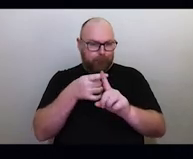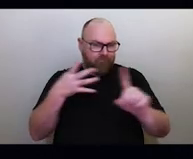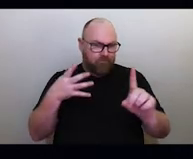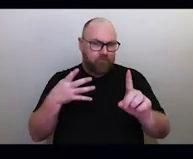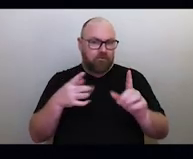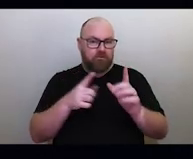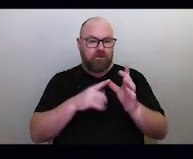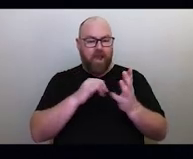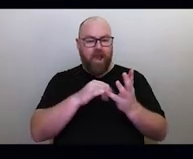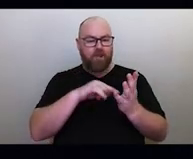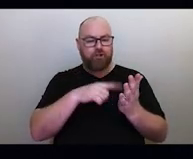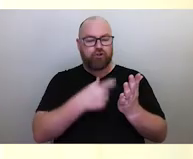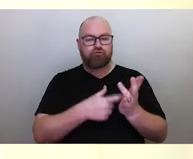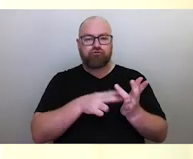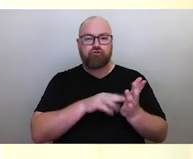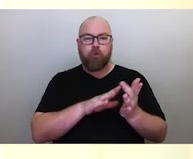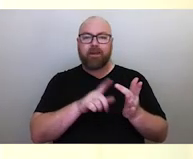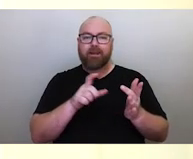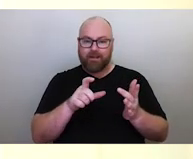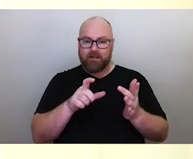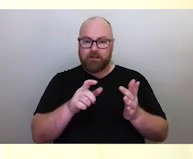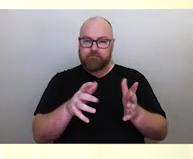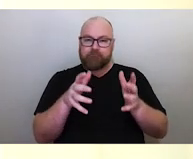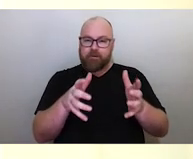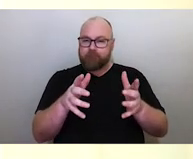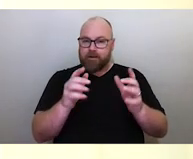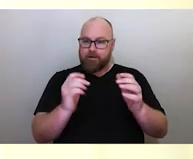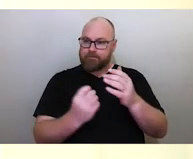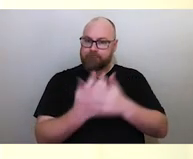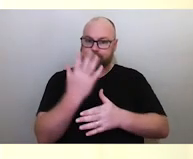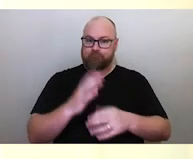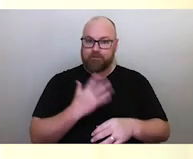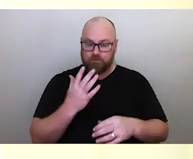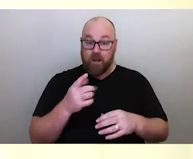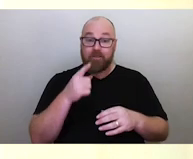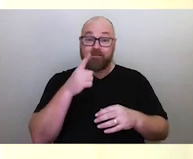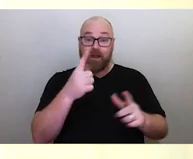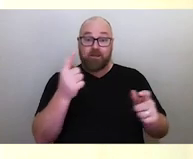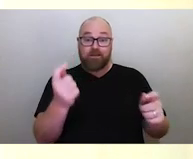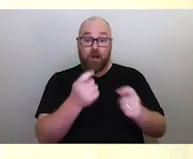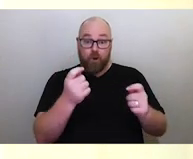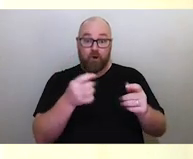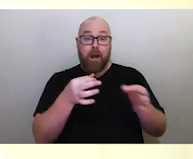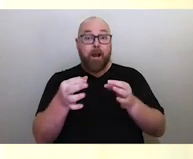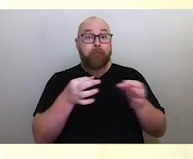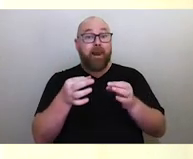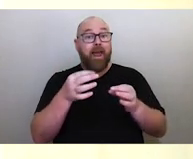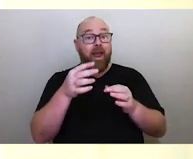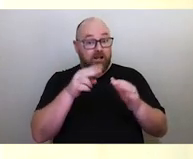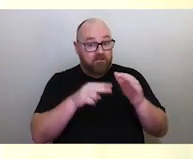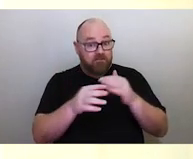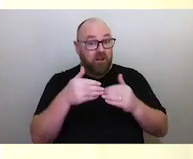is quite interesting. But what's more important is this ceremony was planned in advance by the Zoogagal Mobye.